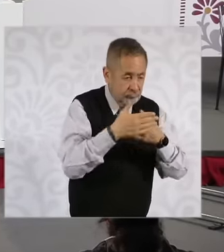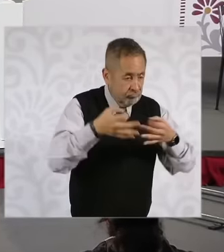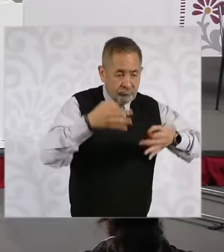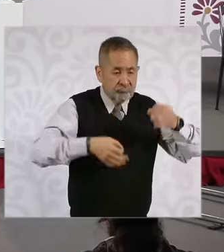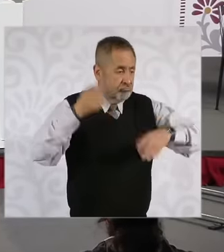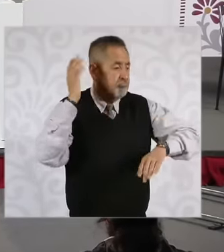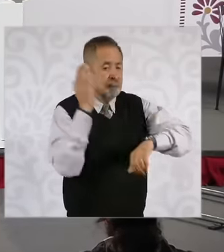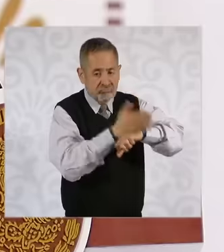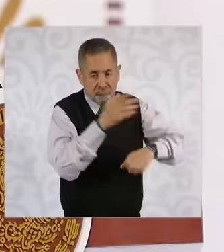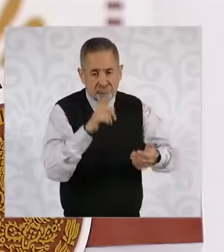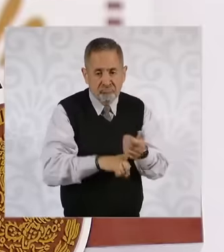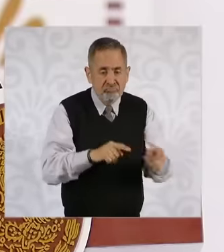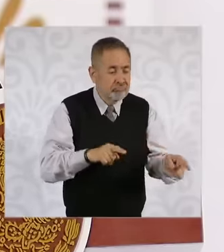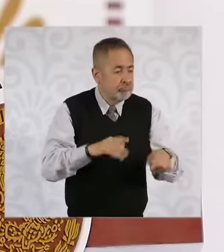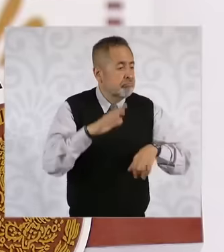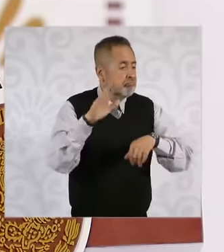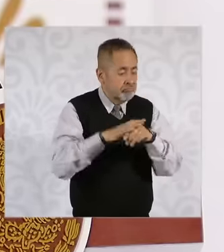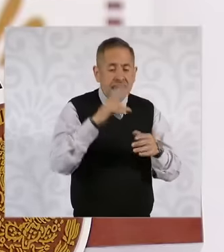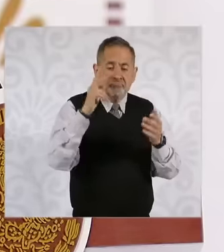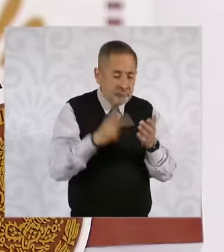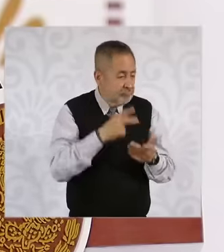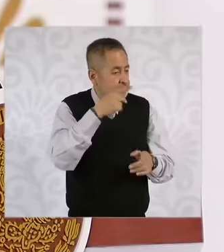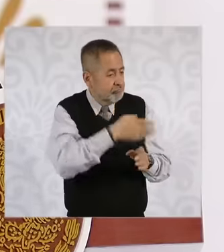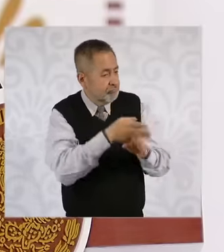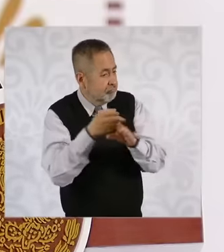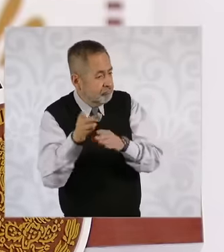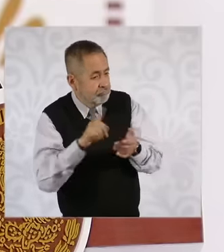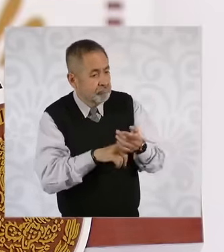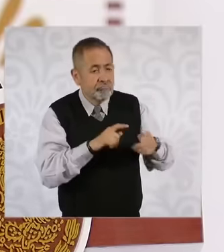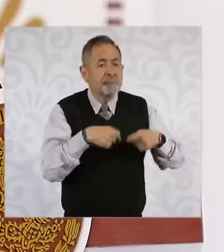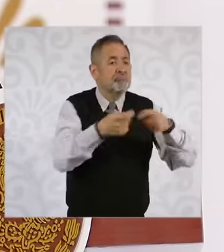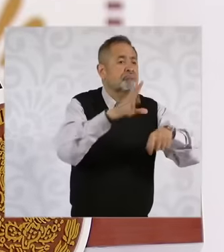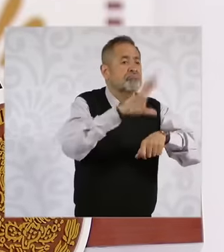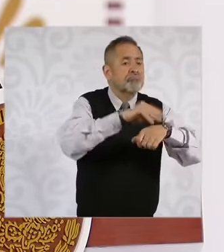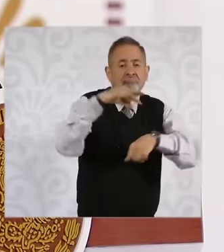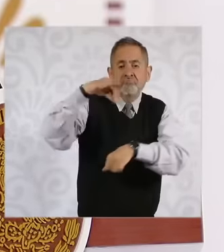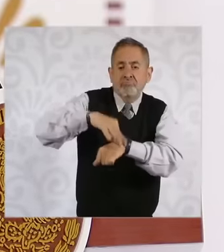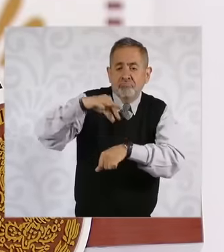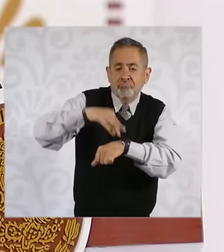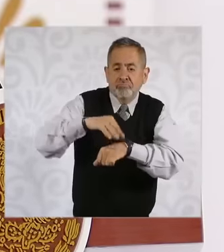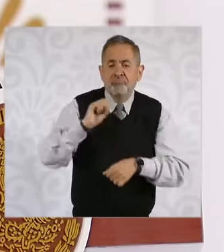for the irregular ratification of medical licenses and for which an